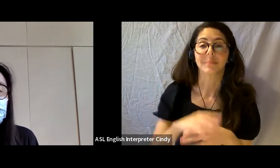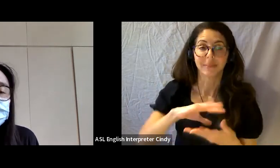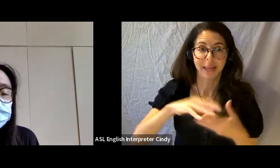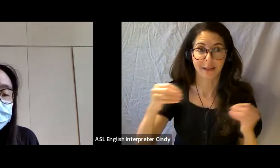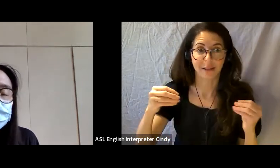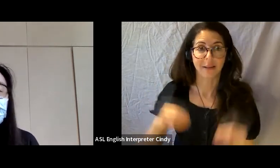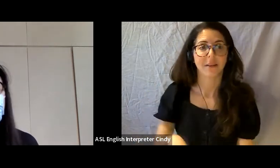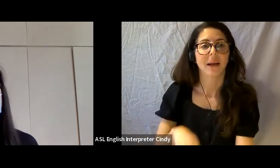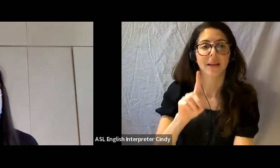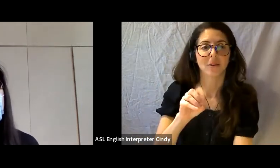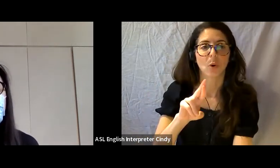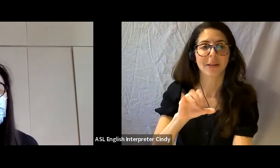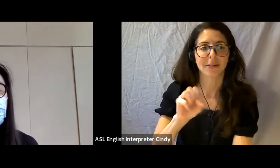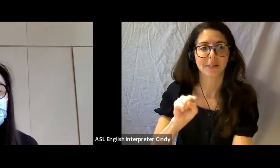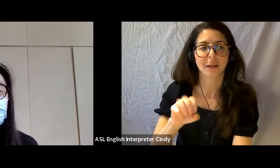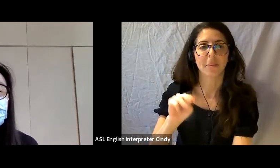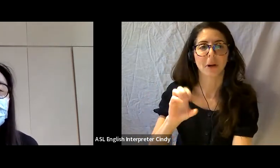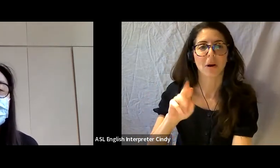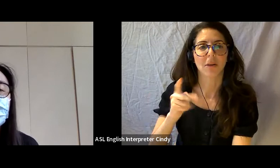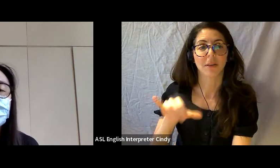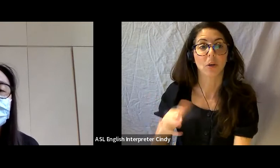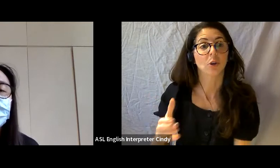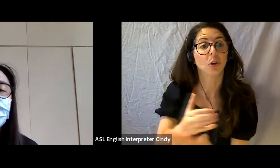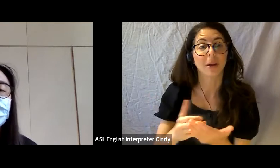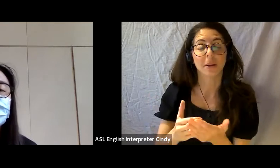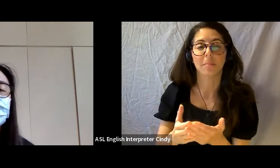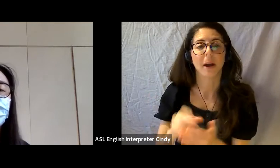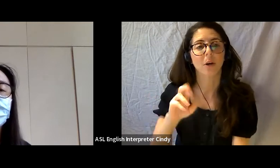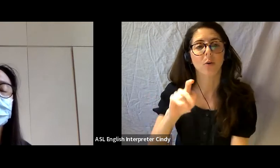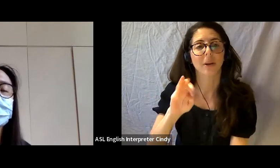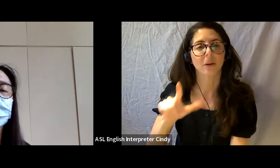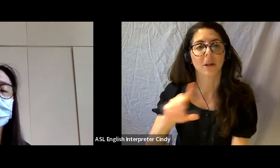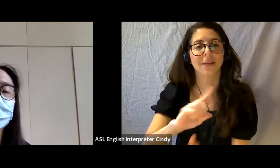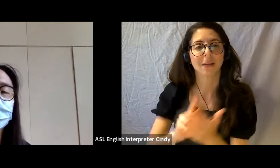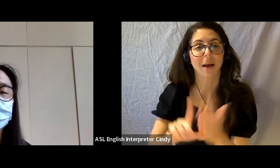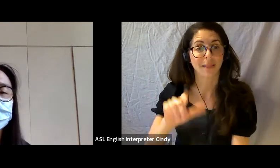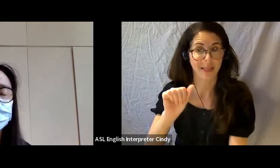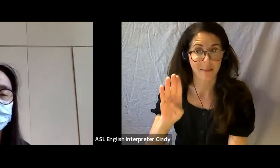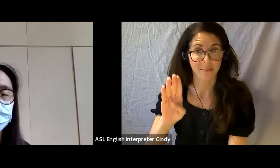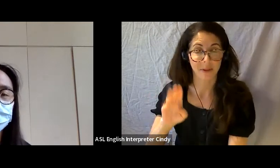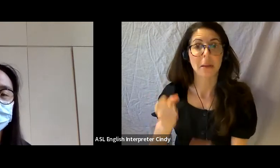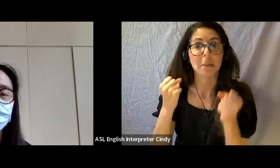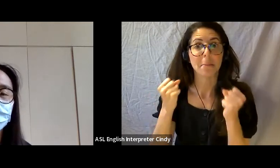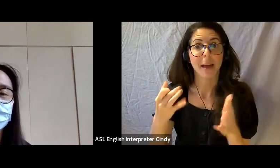And it was curated by the Critical Design Lab, and had a lot of artists, so I’m not going to say everyone's name